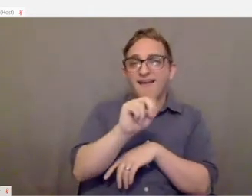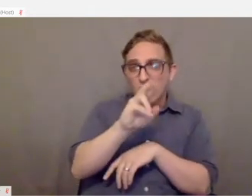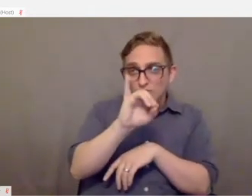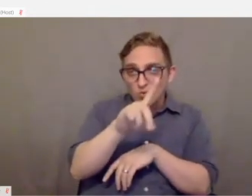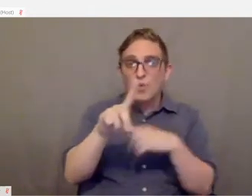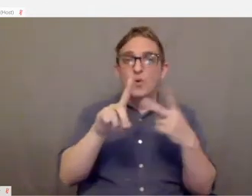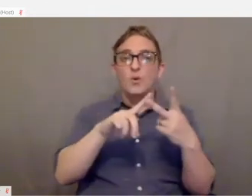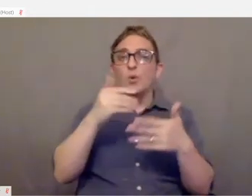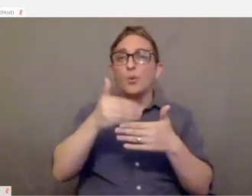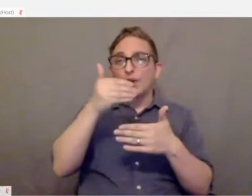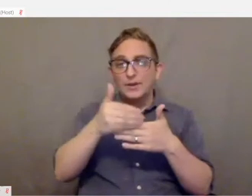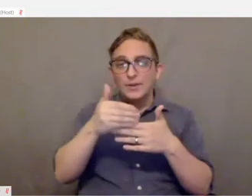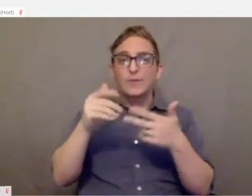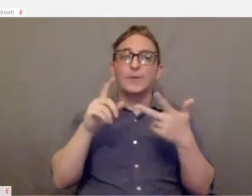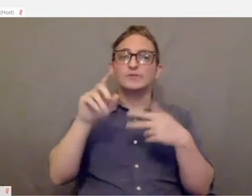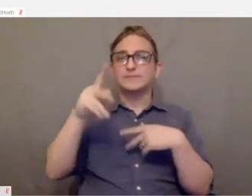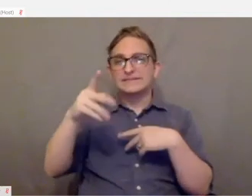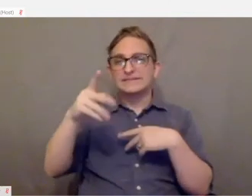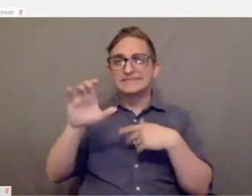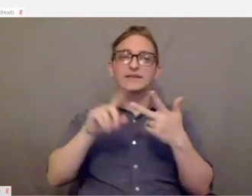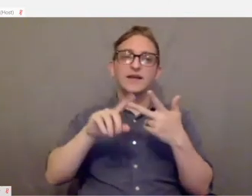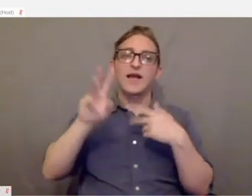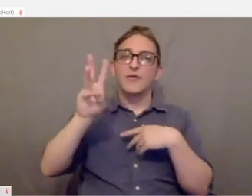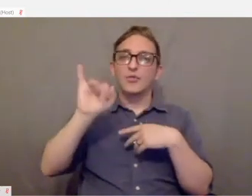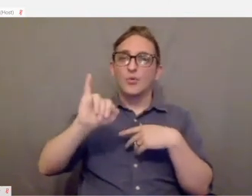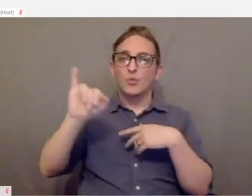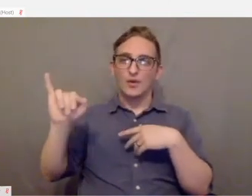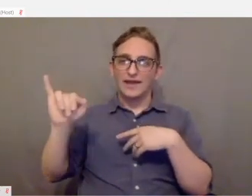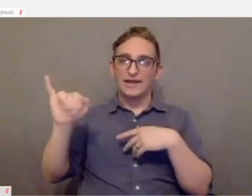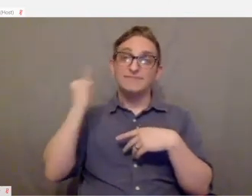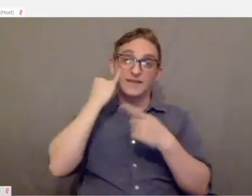You can use a Wii controller on the Xbox one if you wanted to.